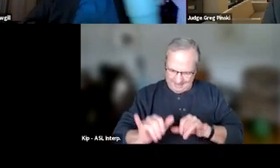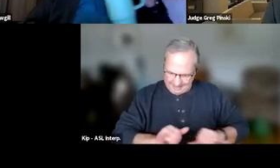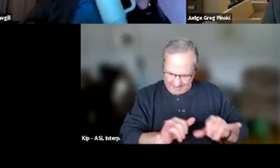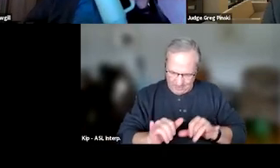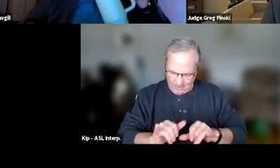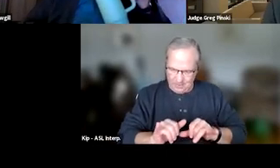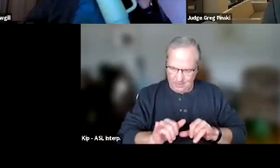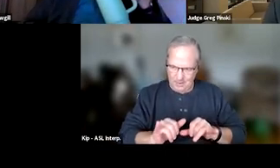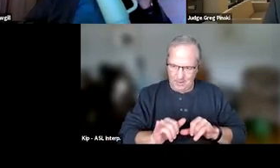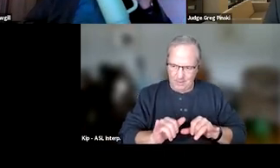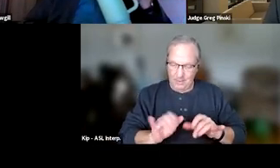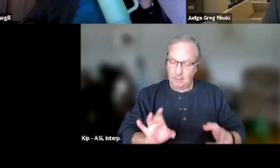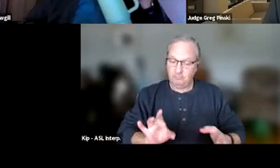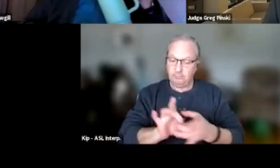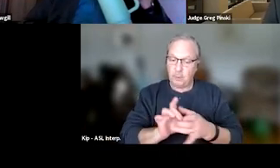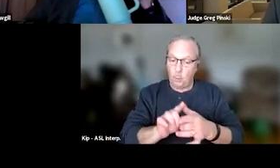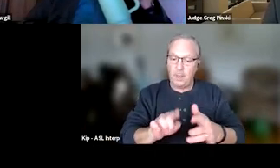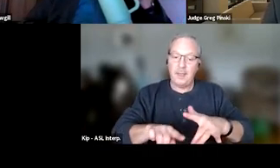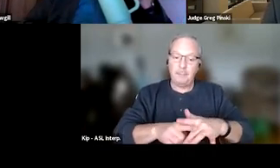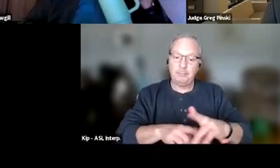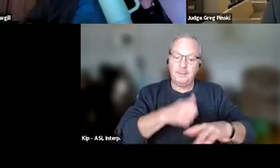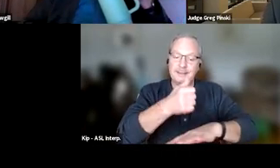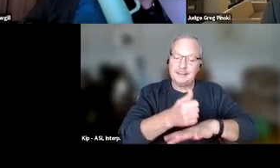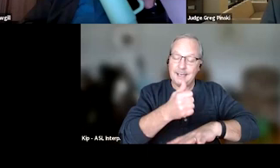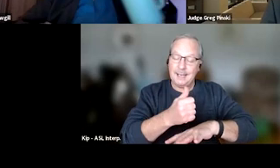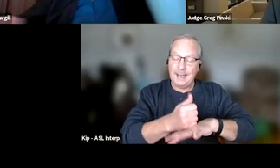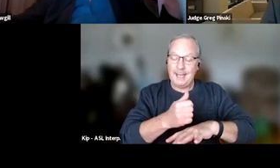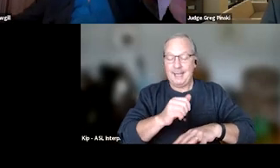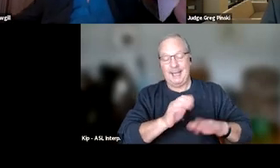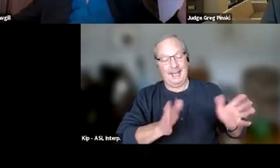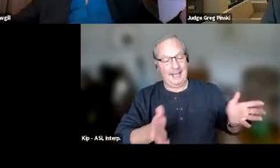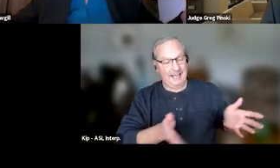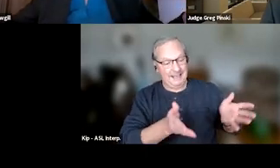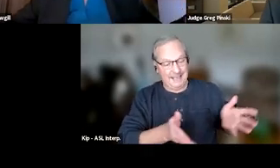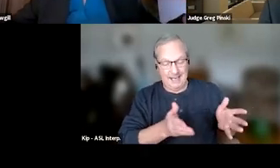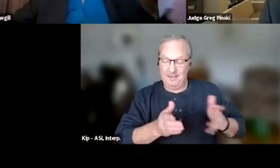that go along with implementing incentive, sanctions, and therapeutic adjustments in your court.